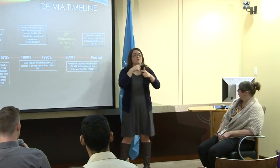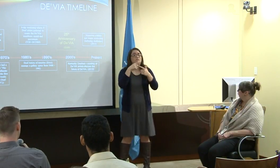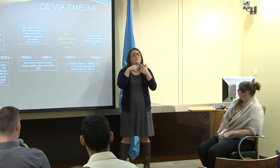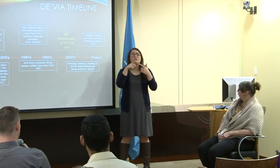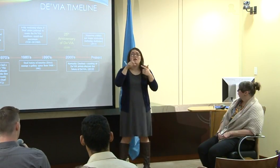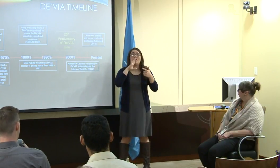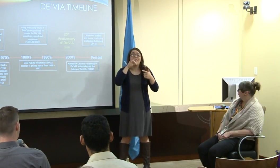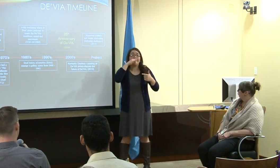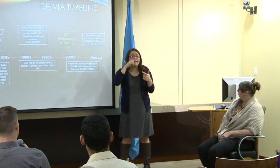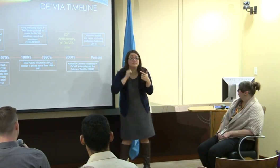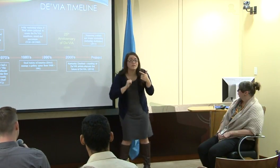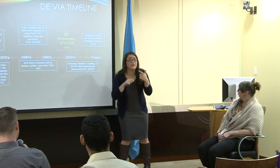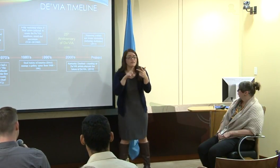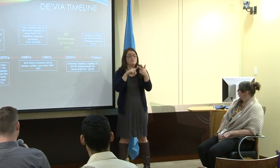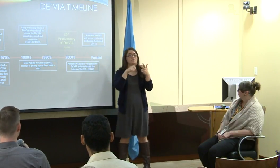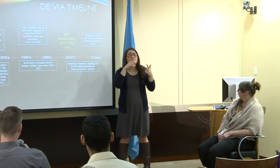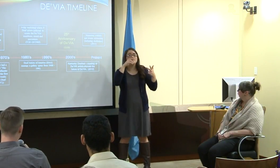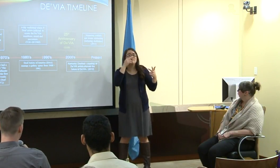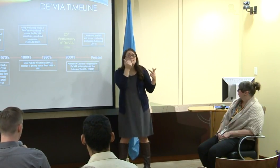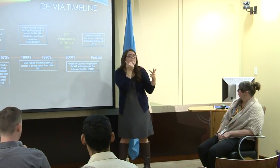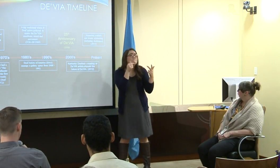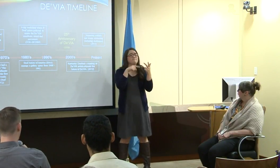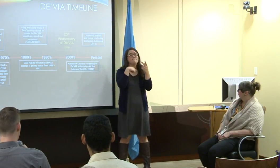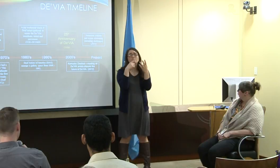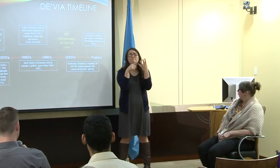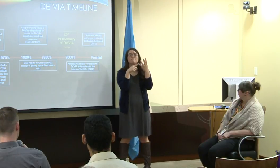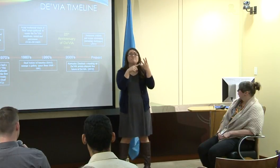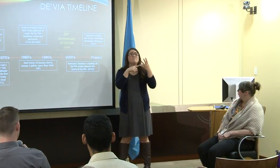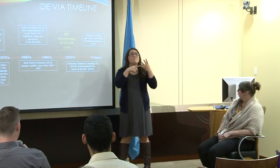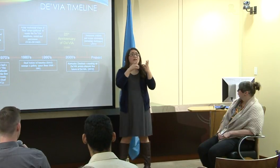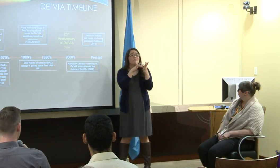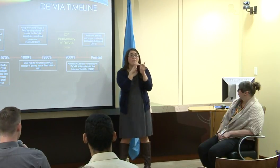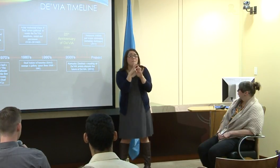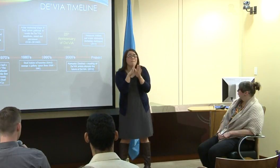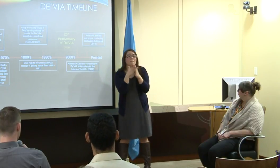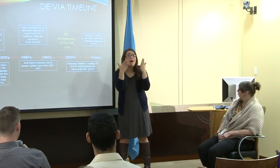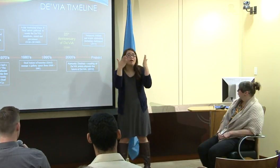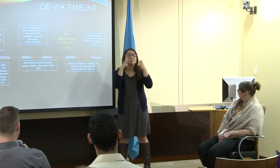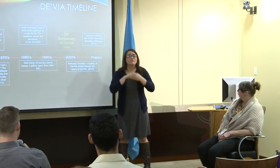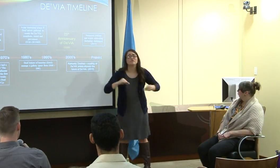It also had skits with different artists, there were comedians,